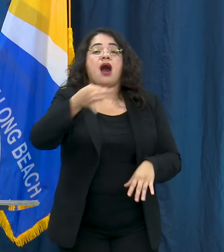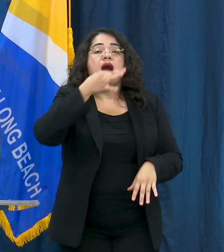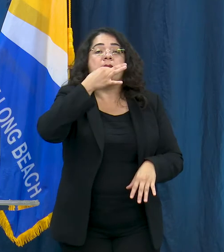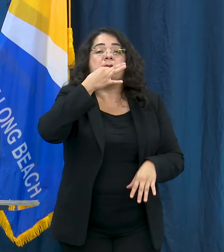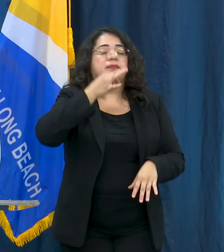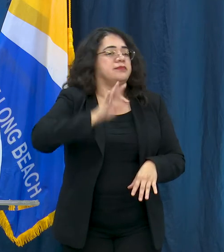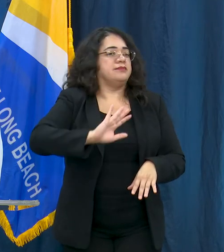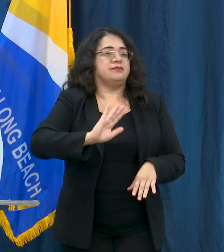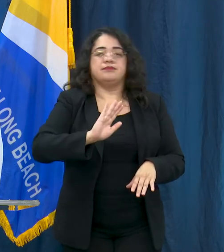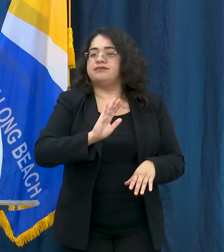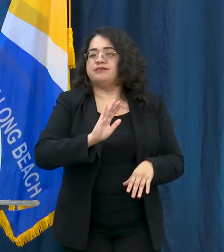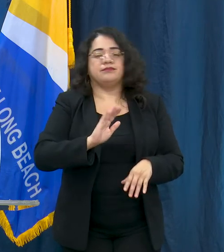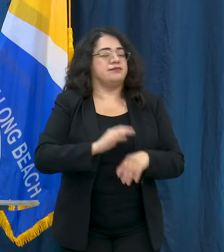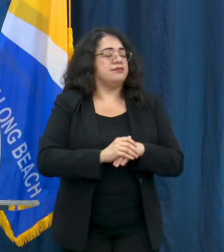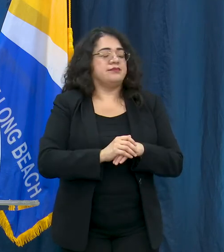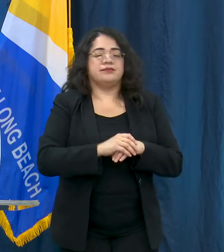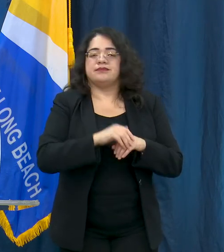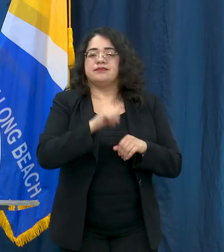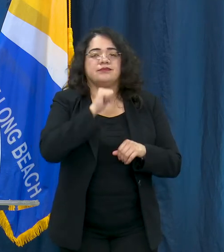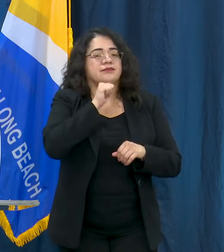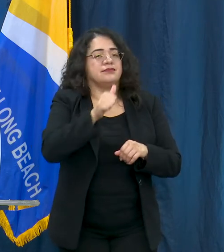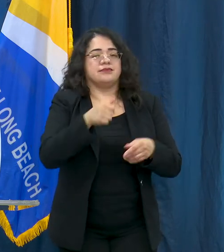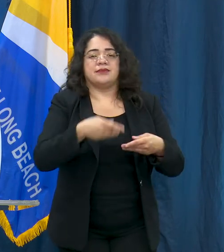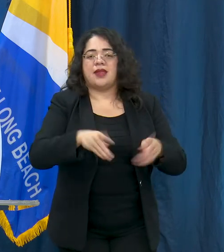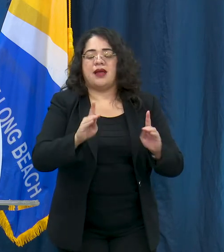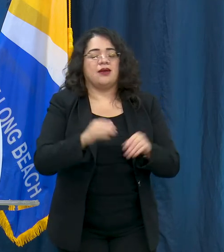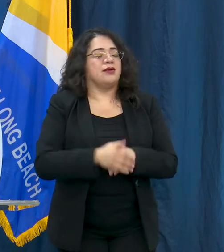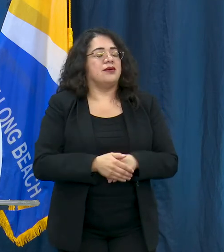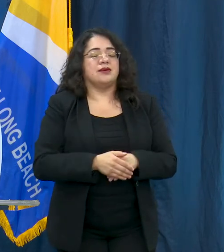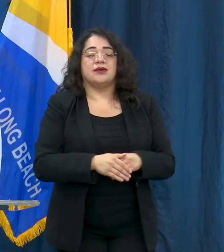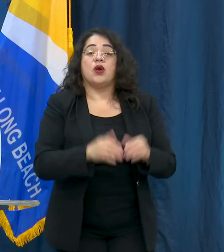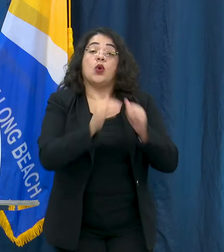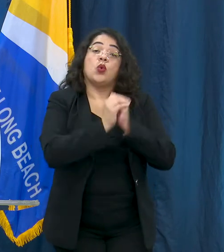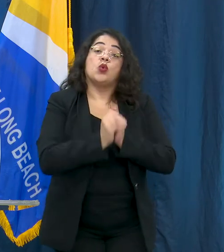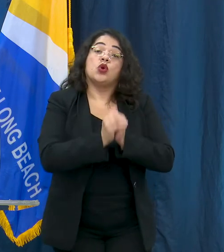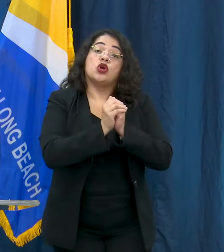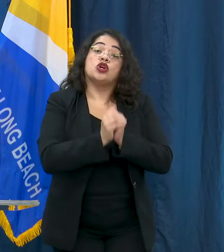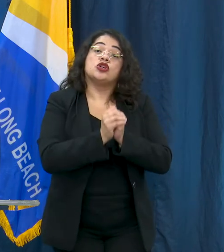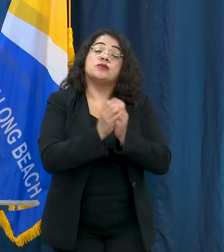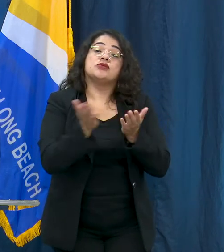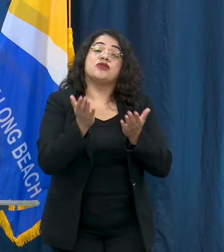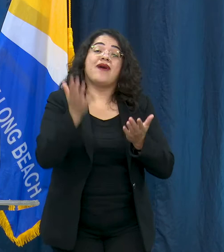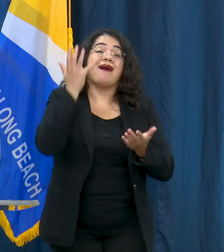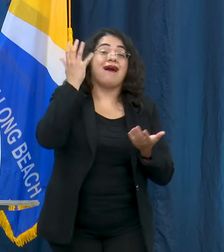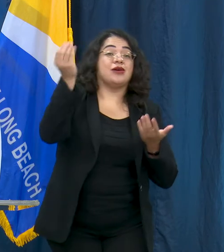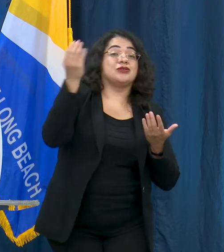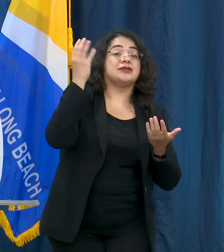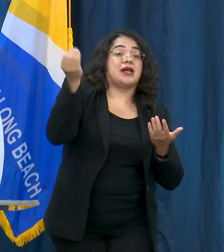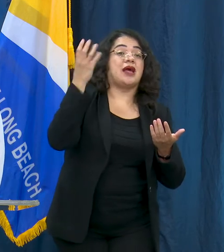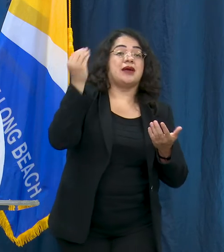you also can have worship services outside and